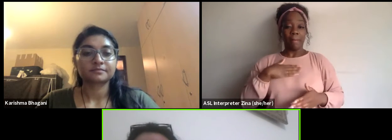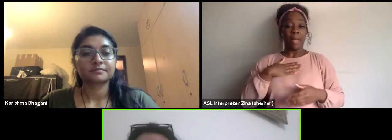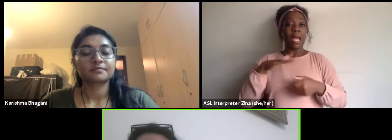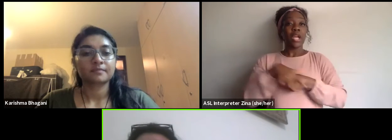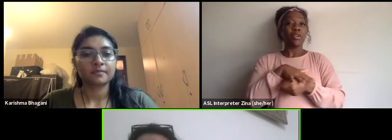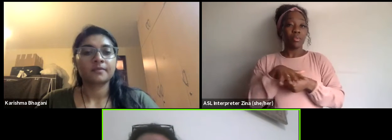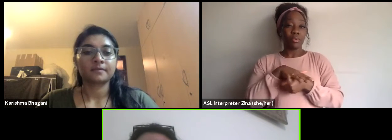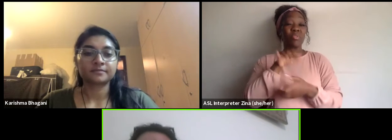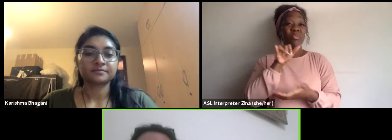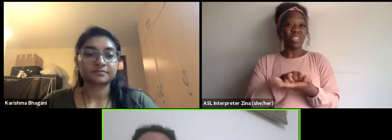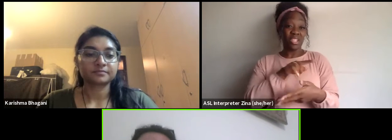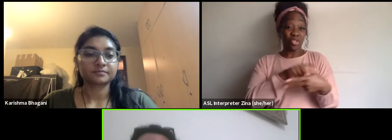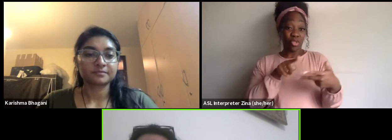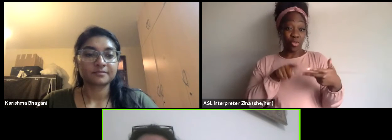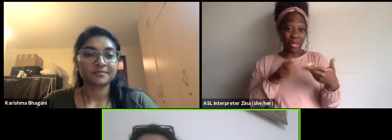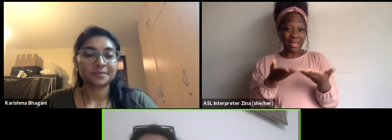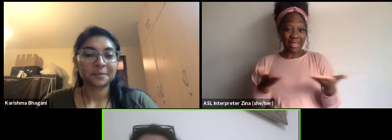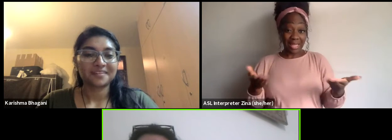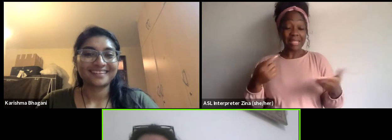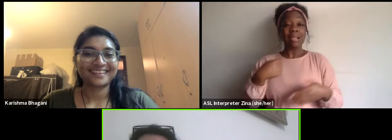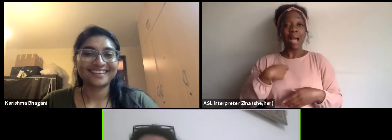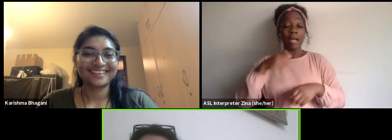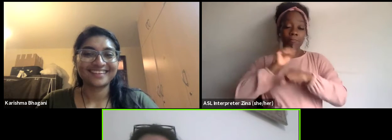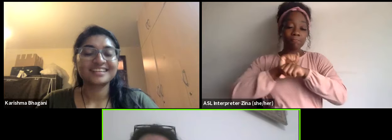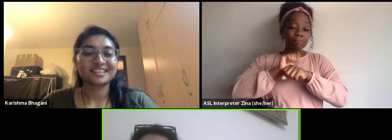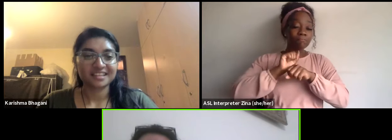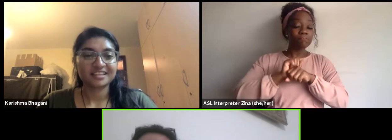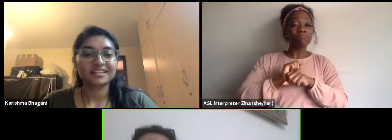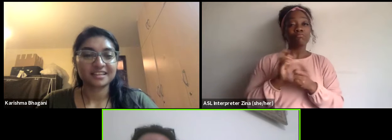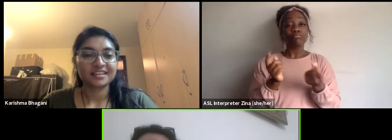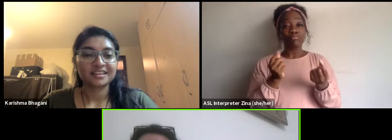what are three main pillars we work under CFW.